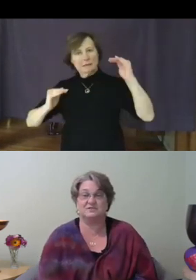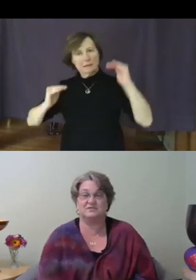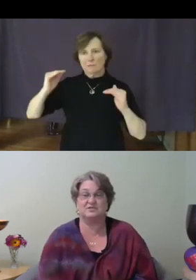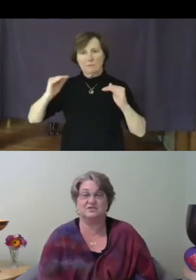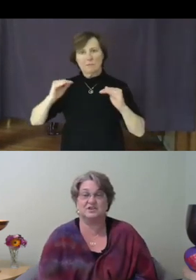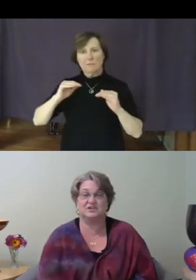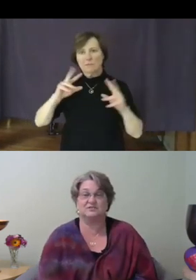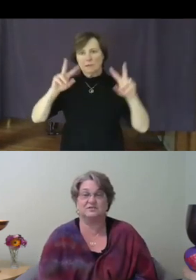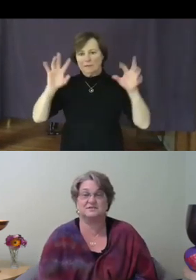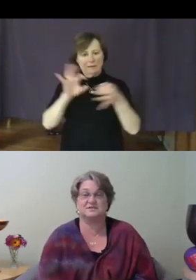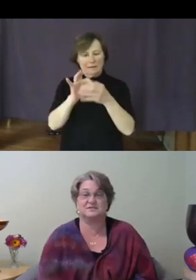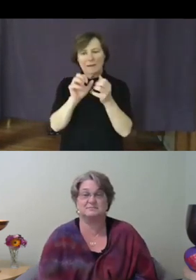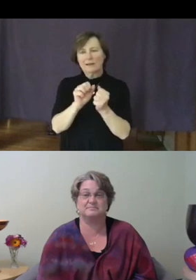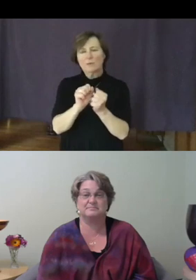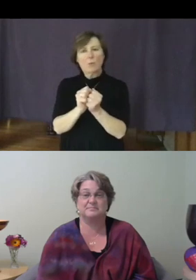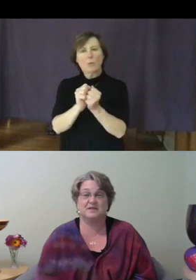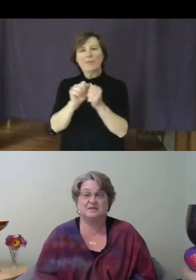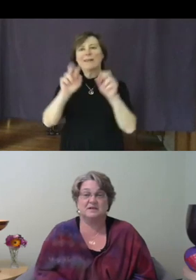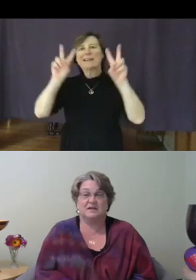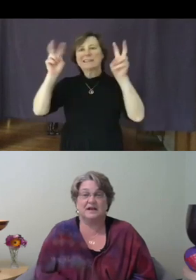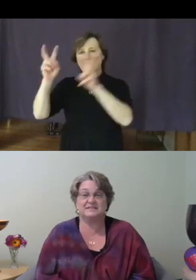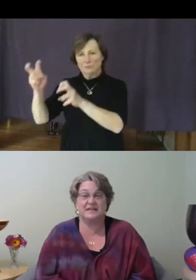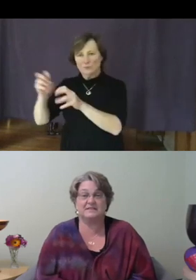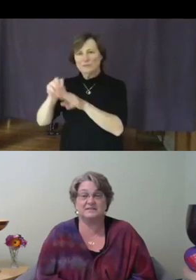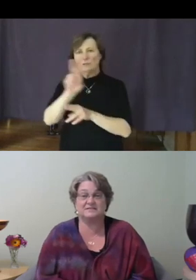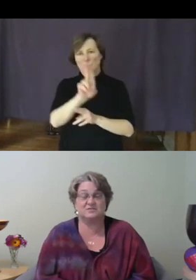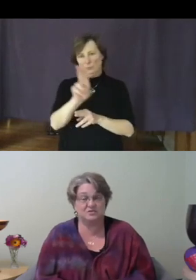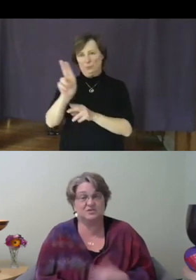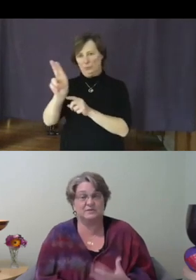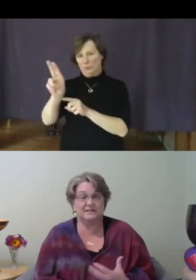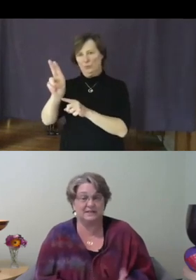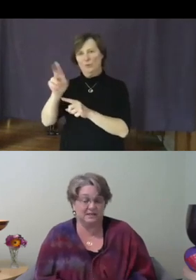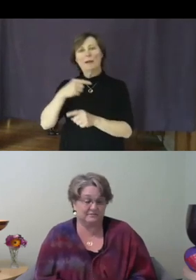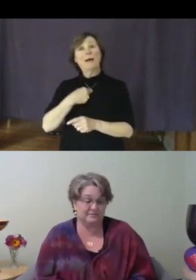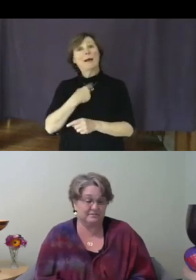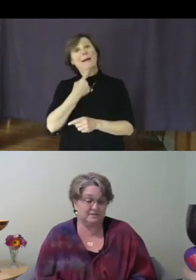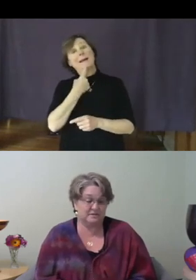Unitarian Universalism. I say this to you in love.